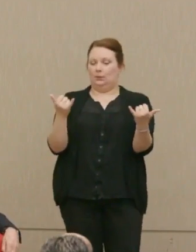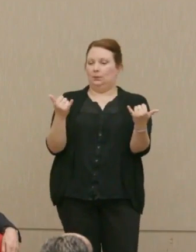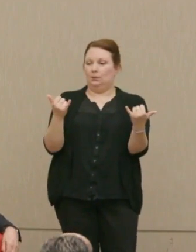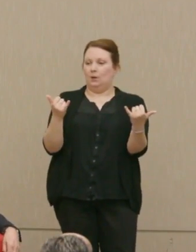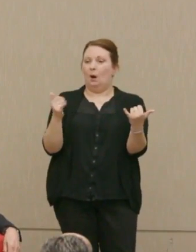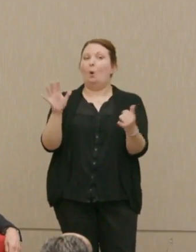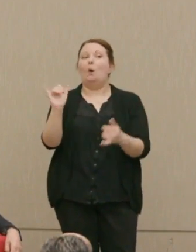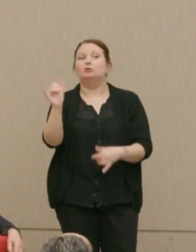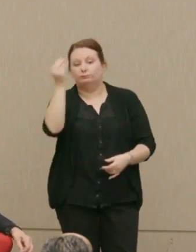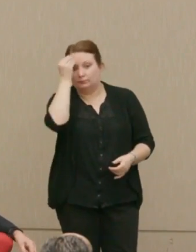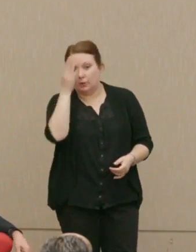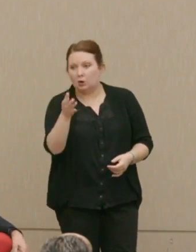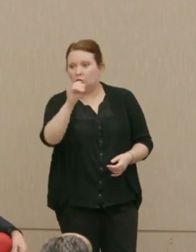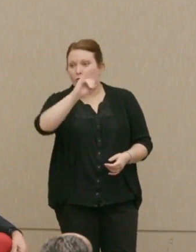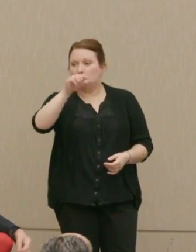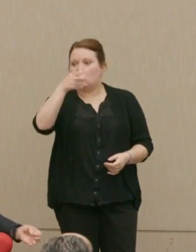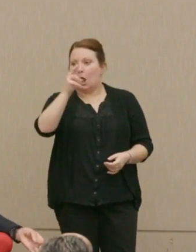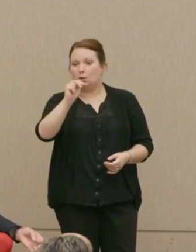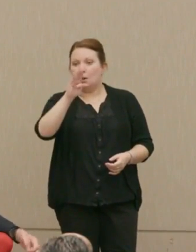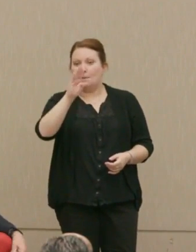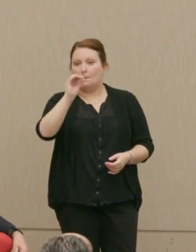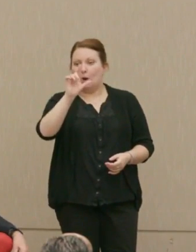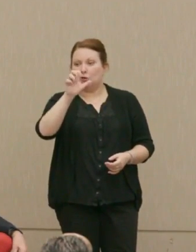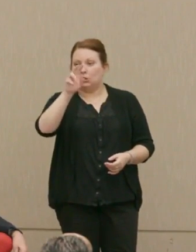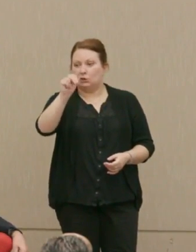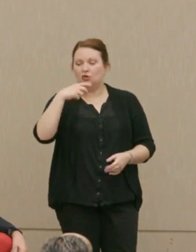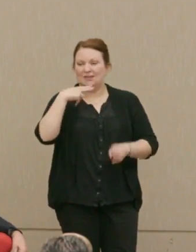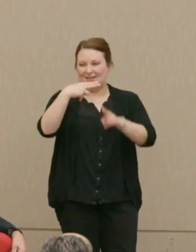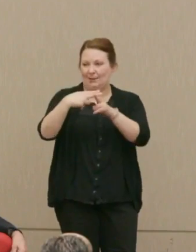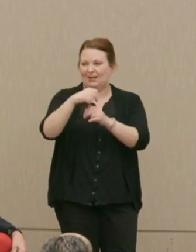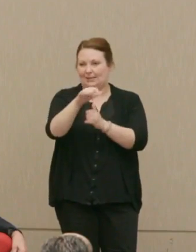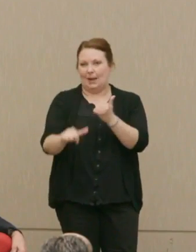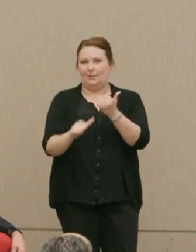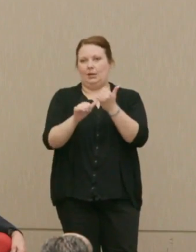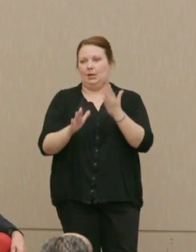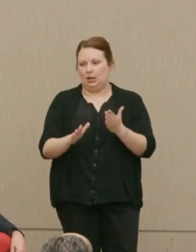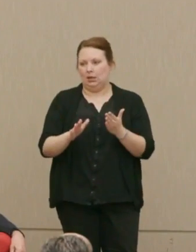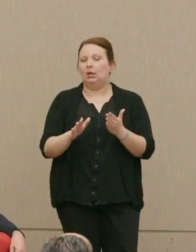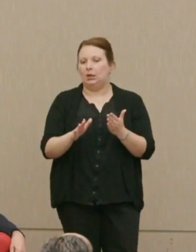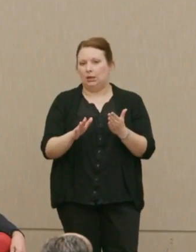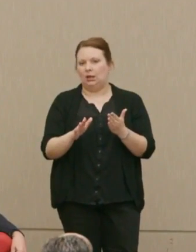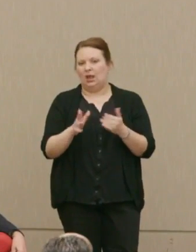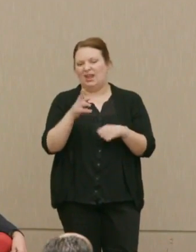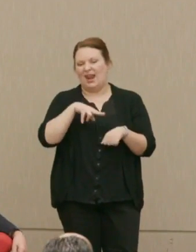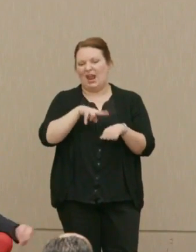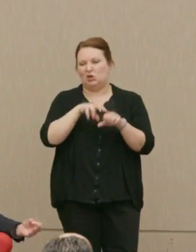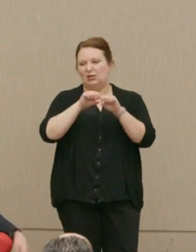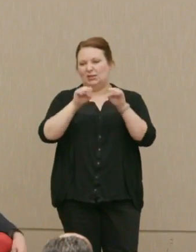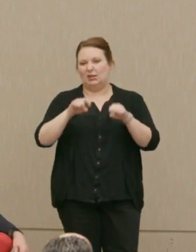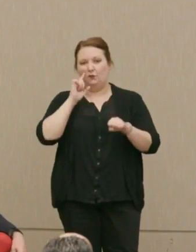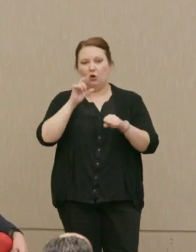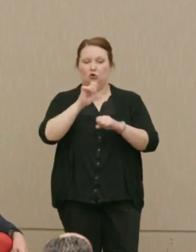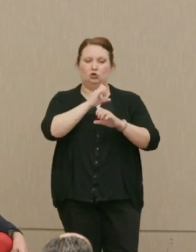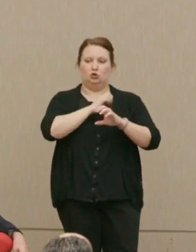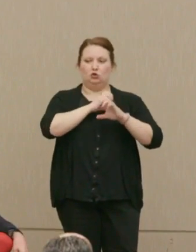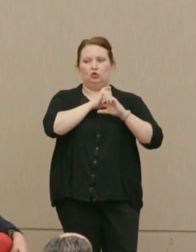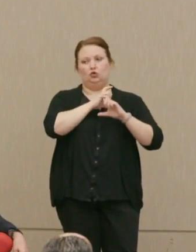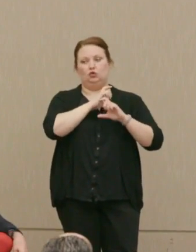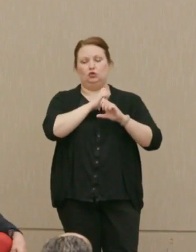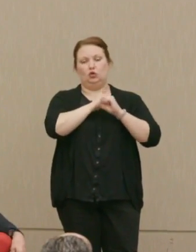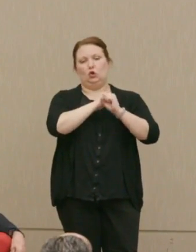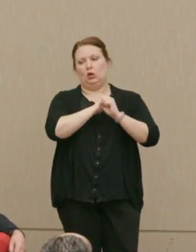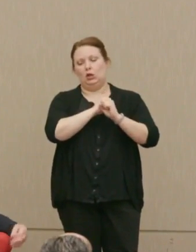By the way, John Bolton just named as his deputy, Assistant for National Security, a